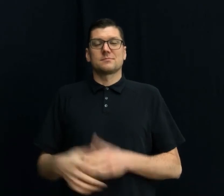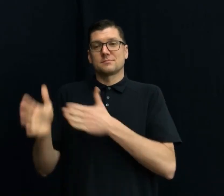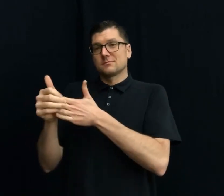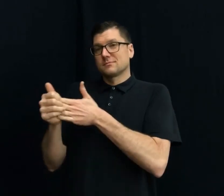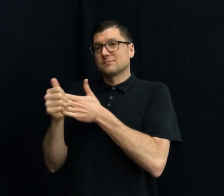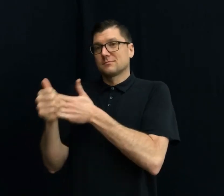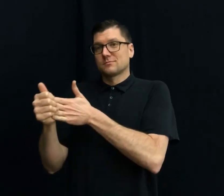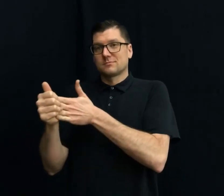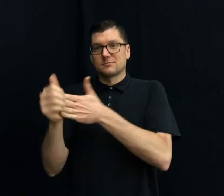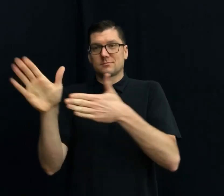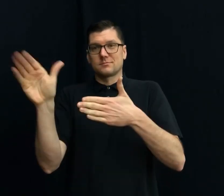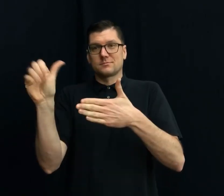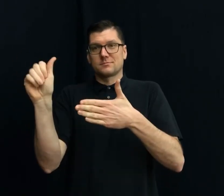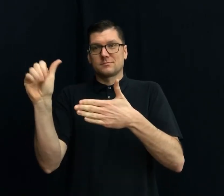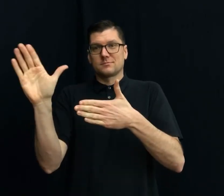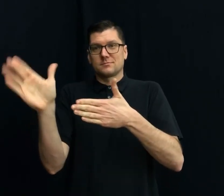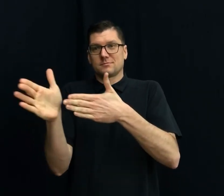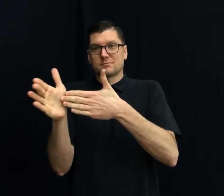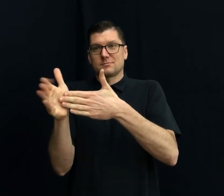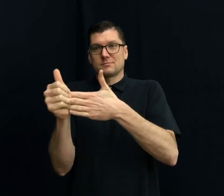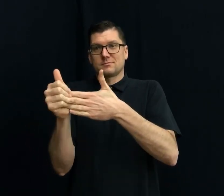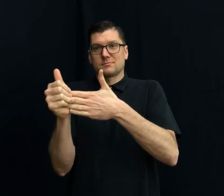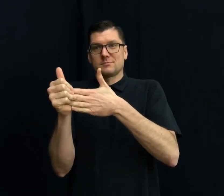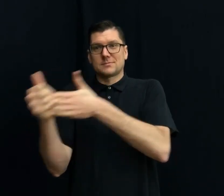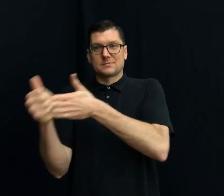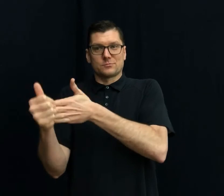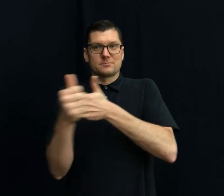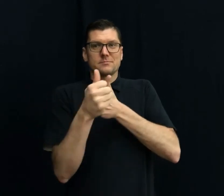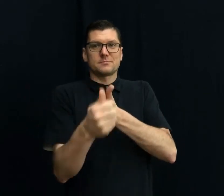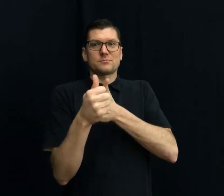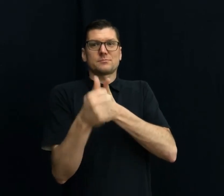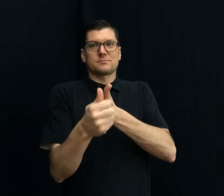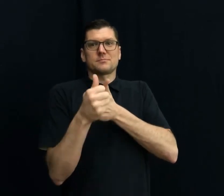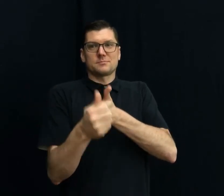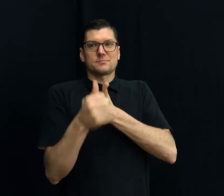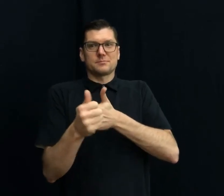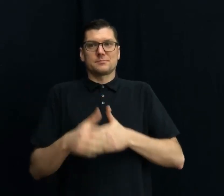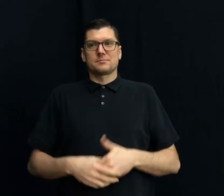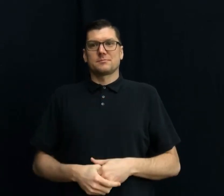LEADERSHIP